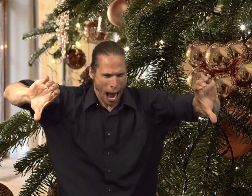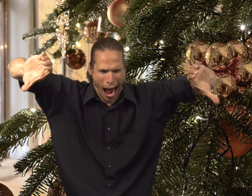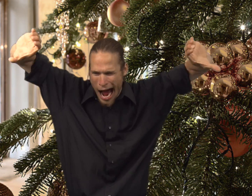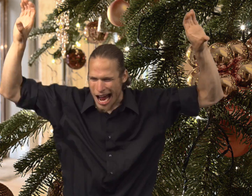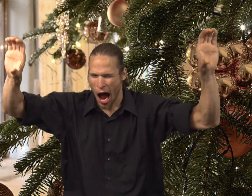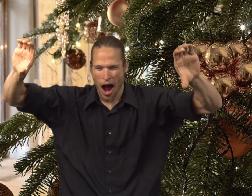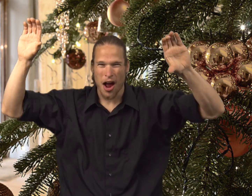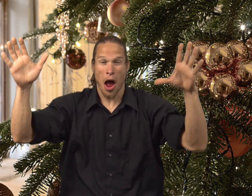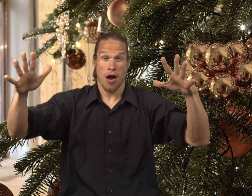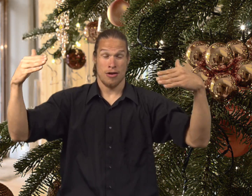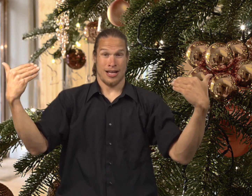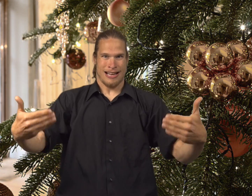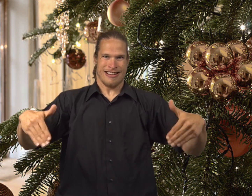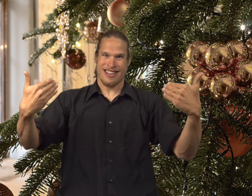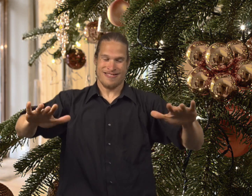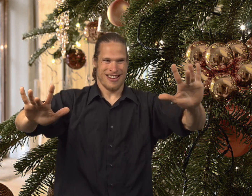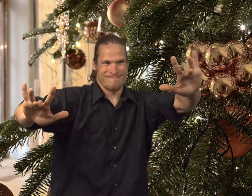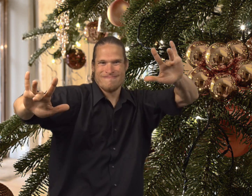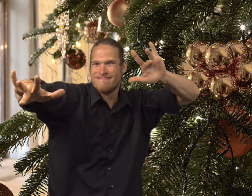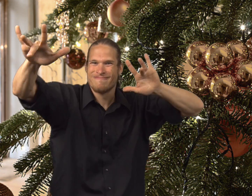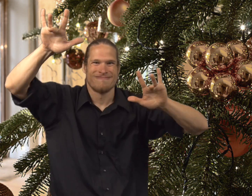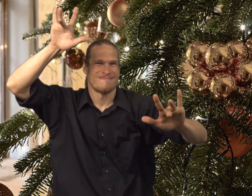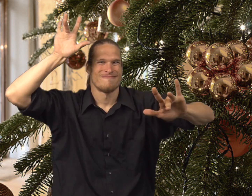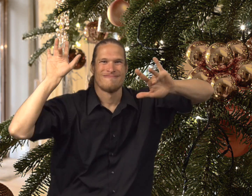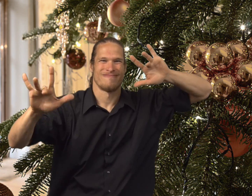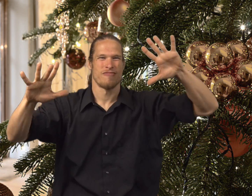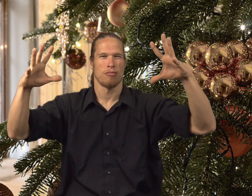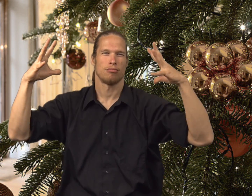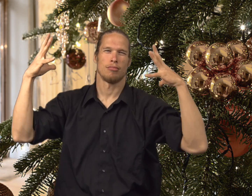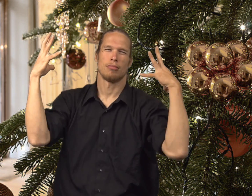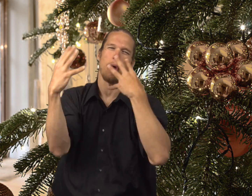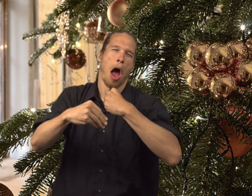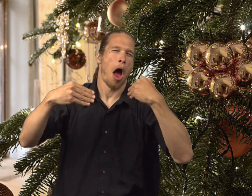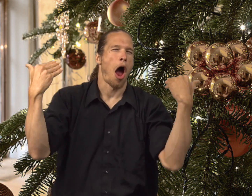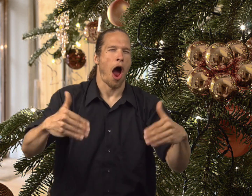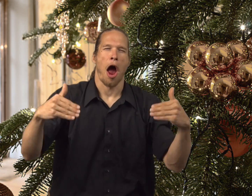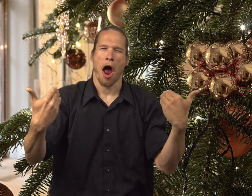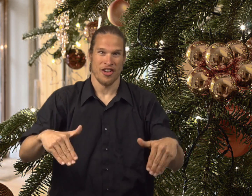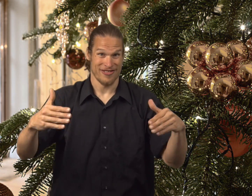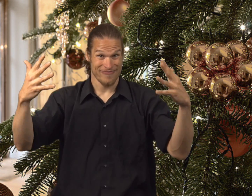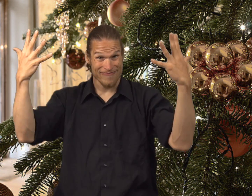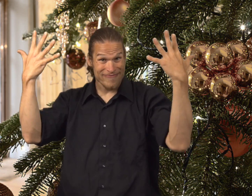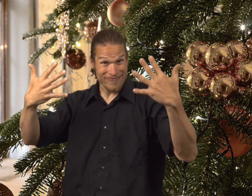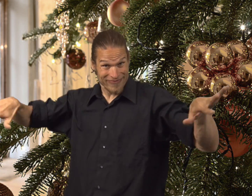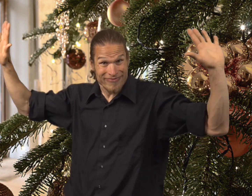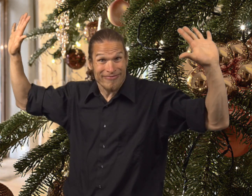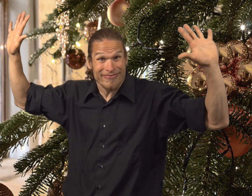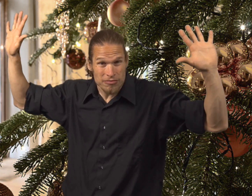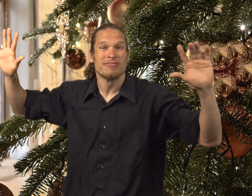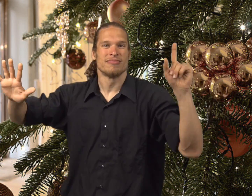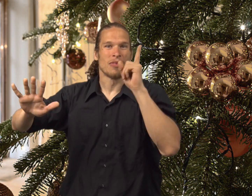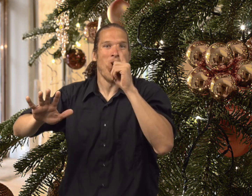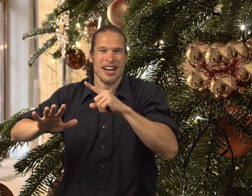and decorating and just covering it all with the glitter and everything was so shiny and beautiful and awesome.